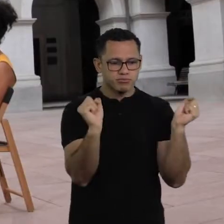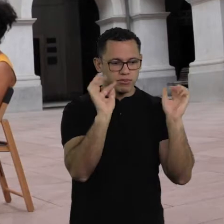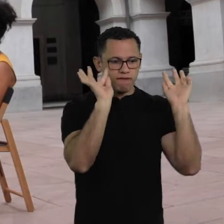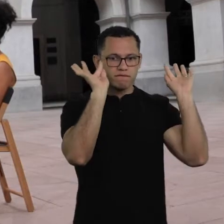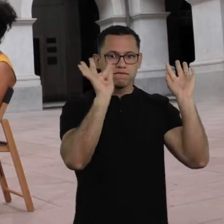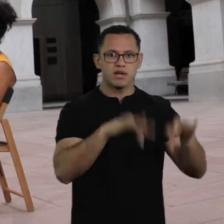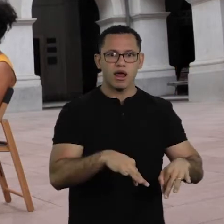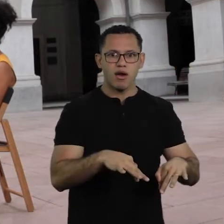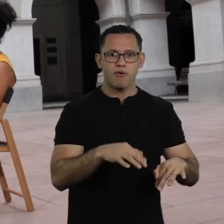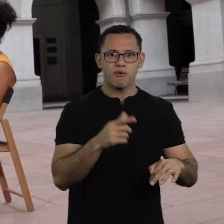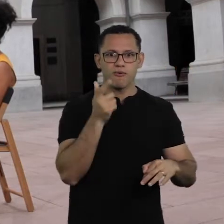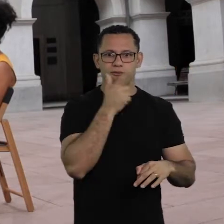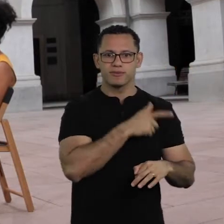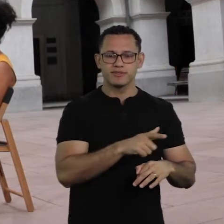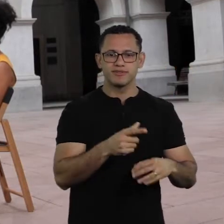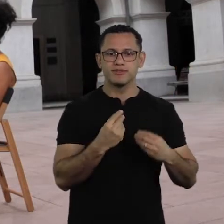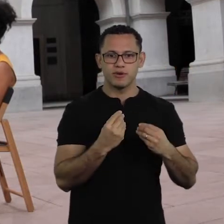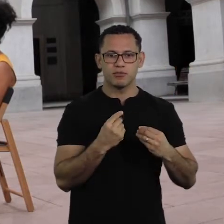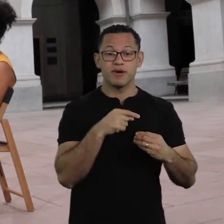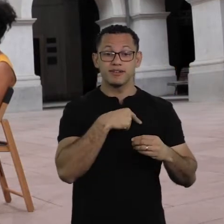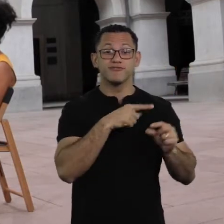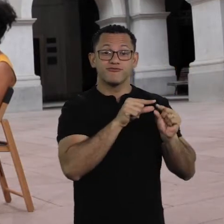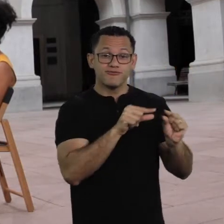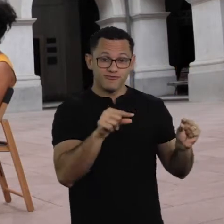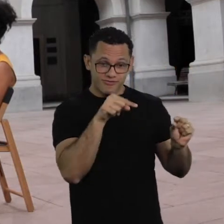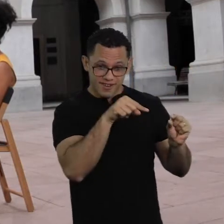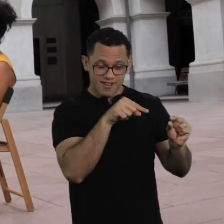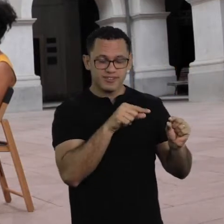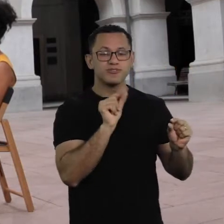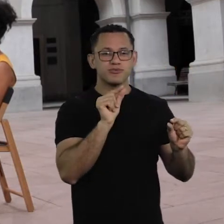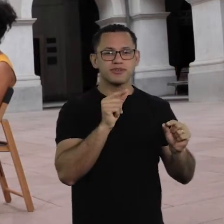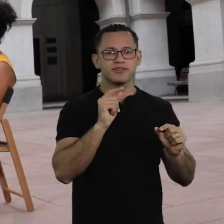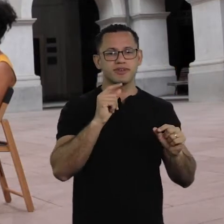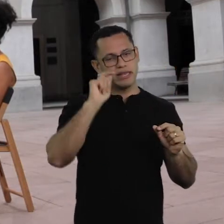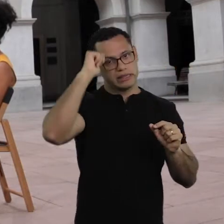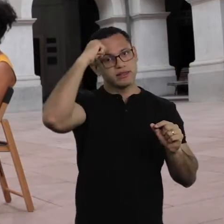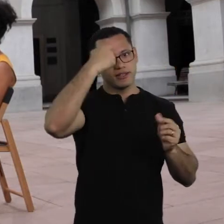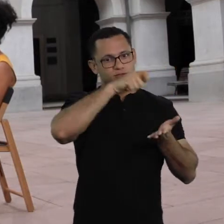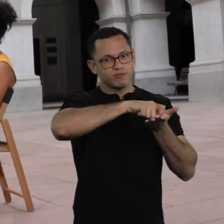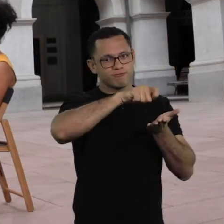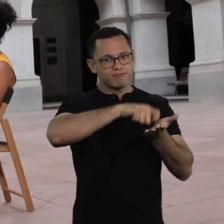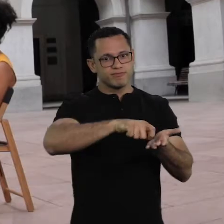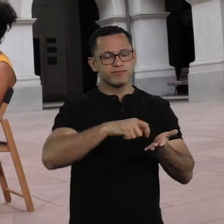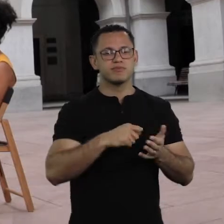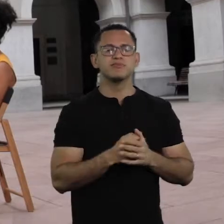Black people used to say something at that time: